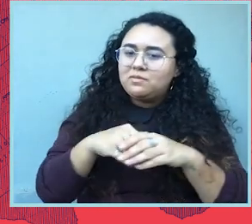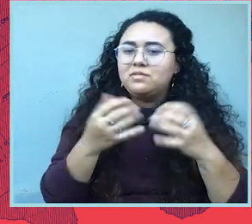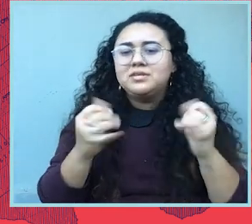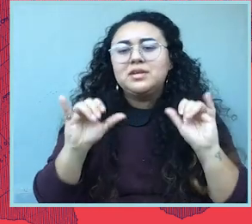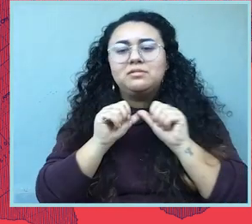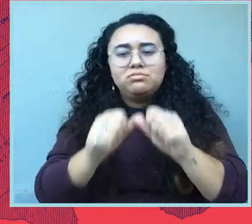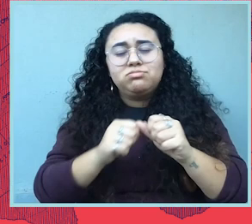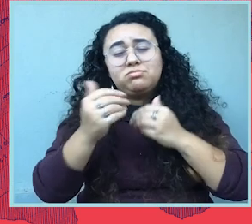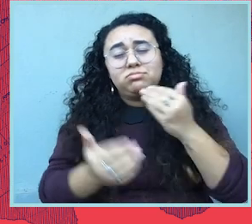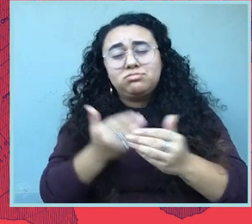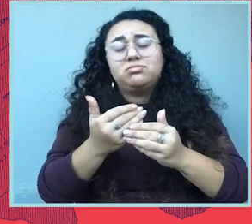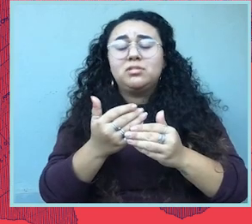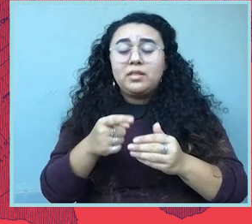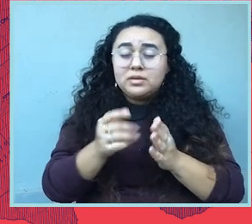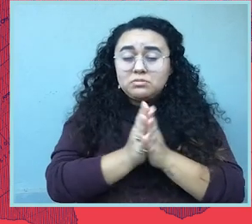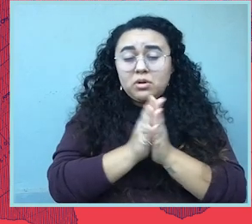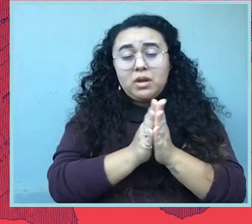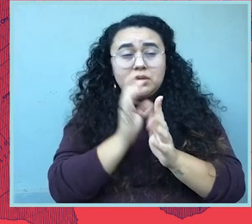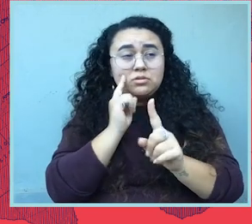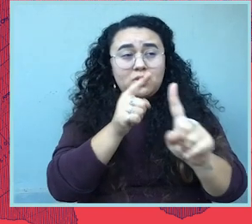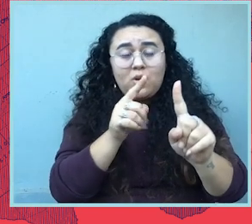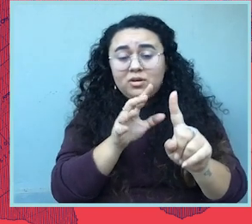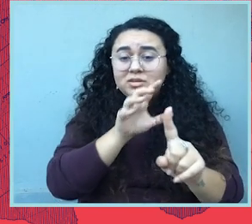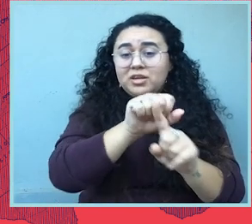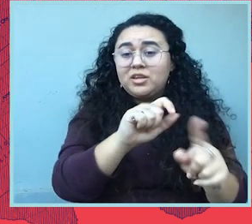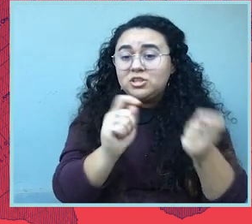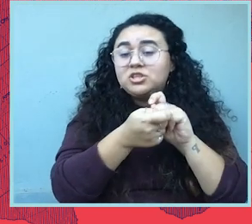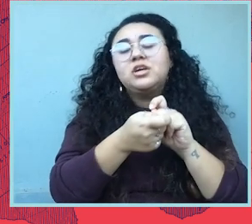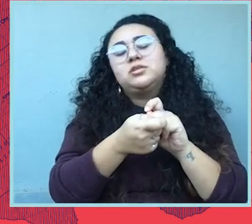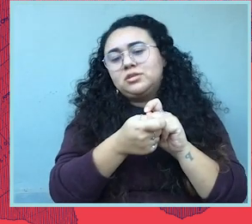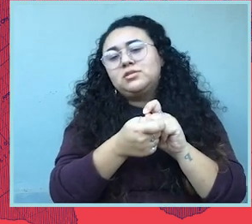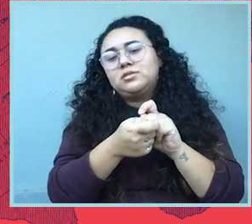We've got to stay engaged in this momentum for change.